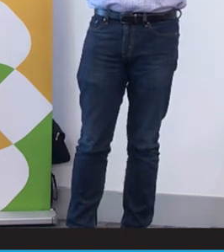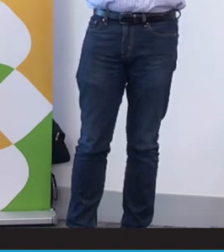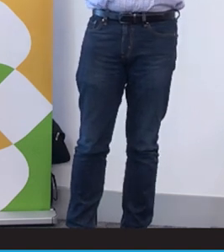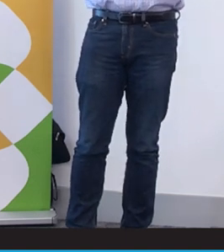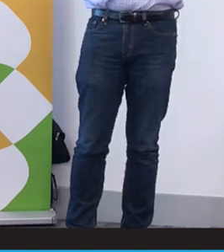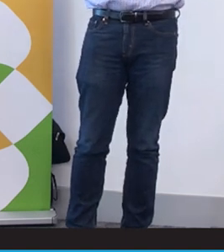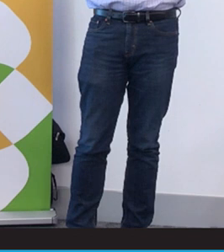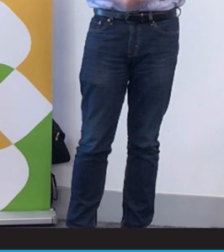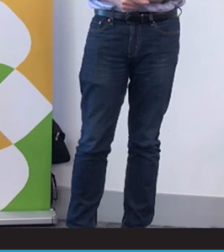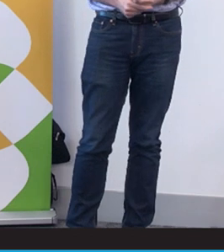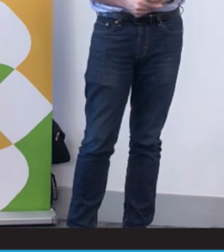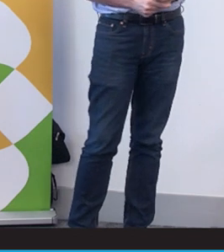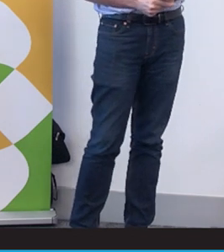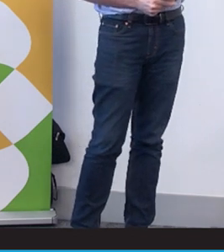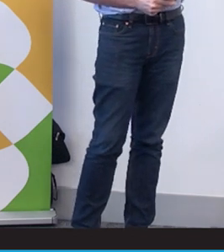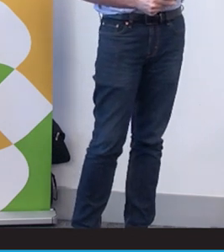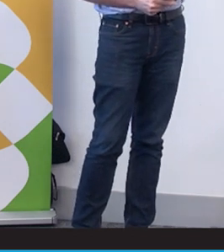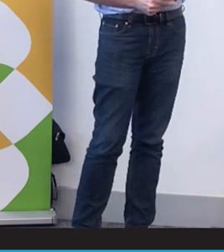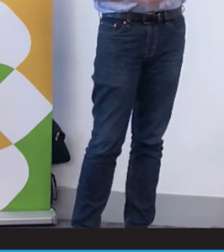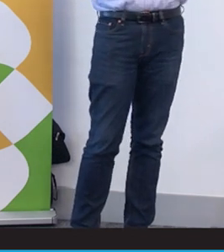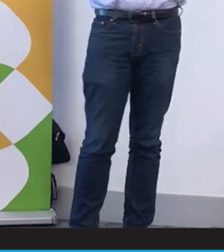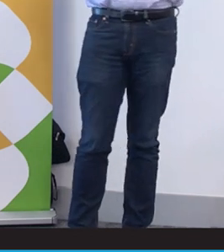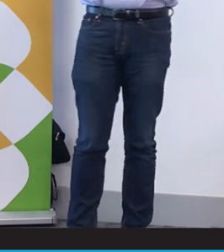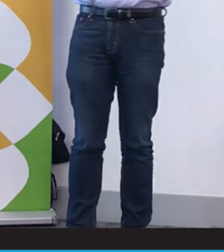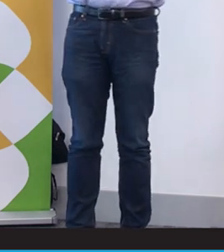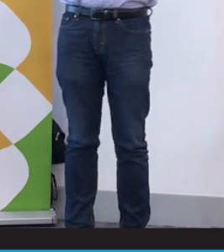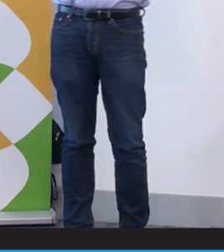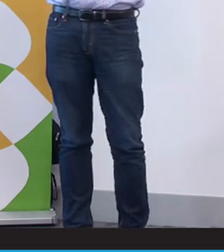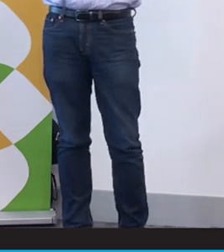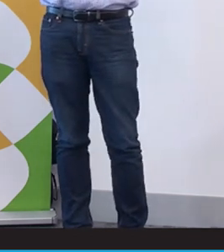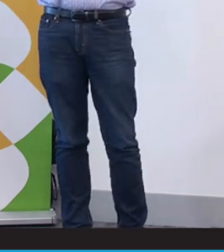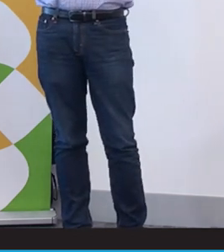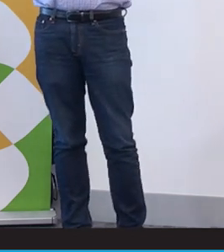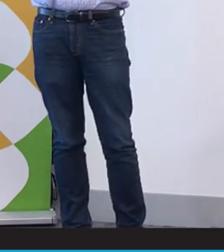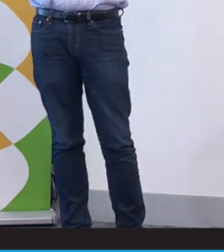you can become a better medical provider to deaf people as well. We are here and